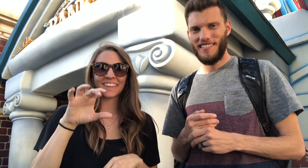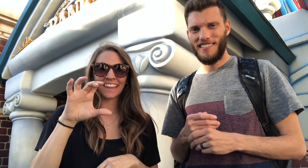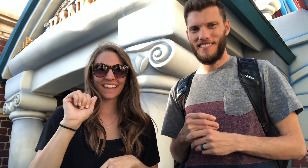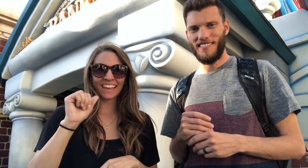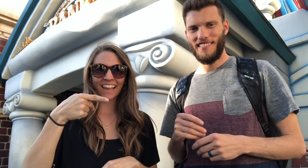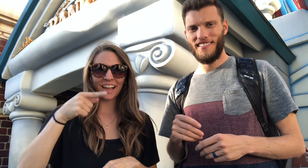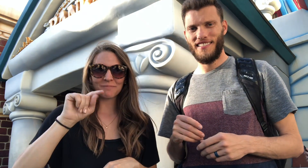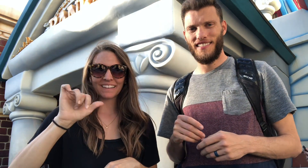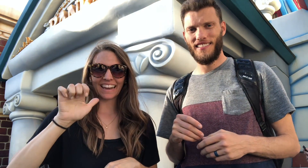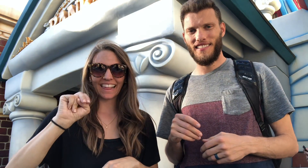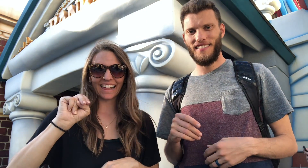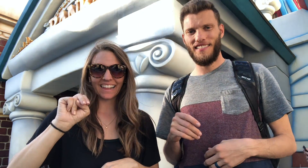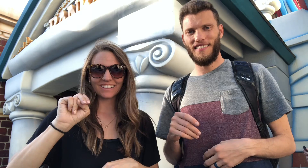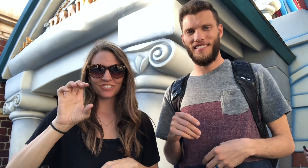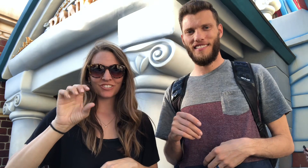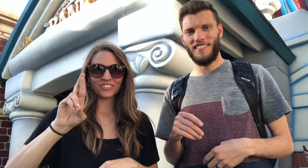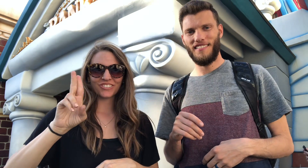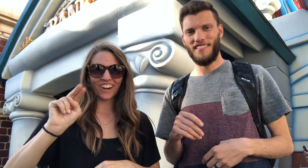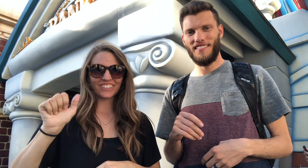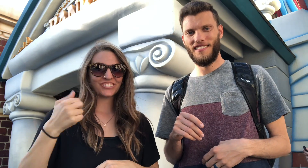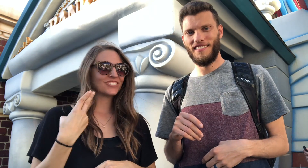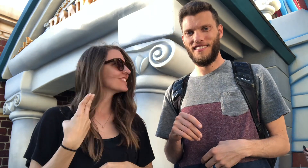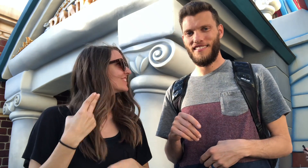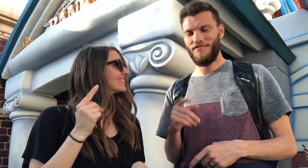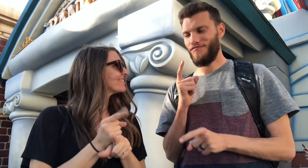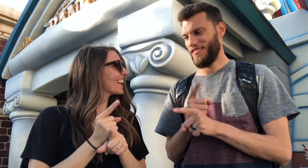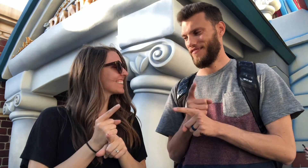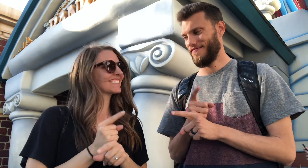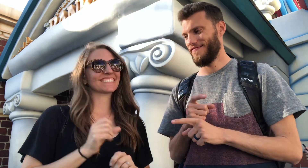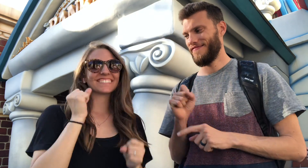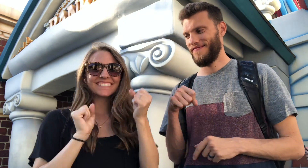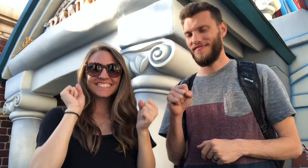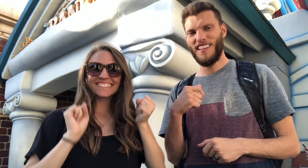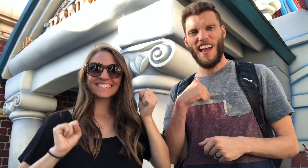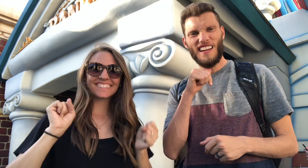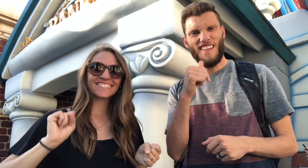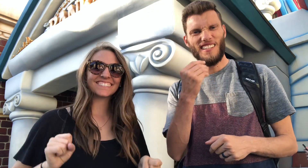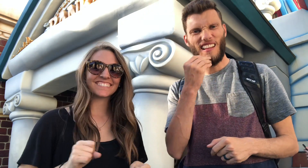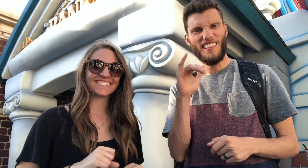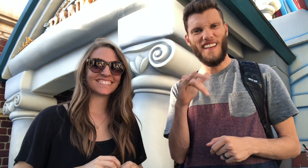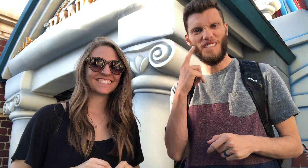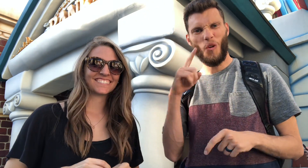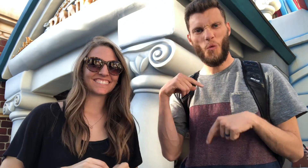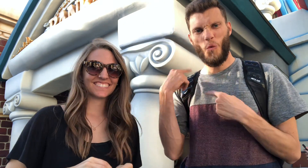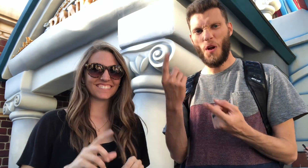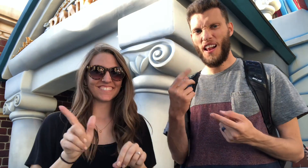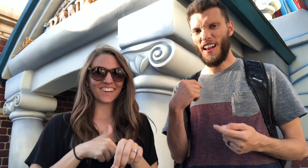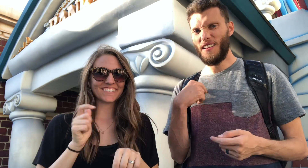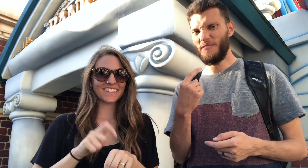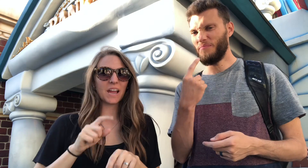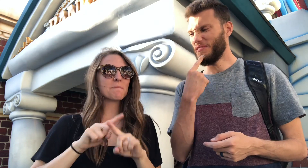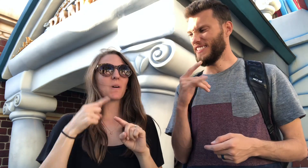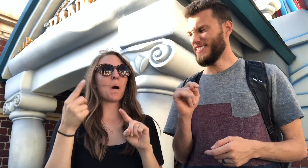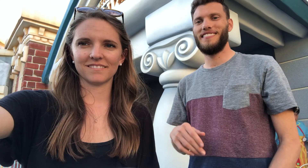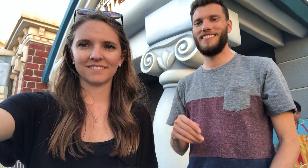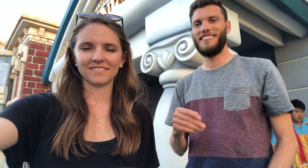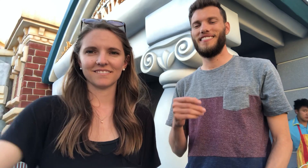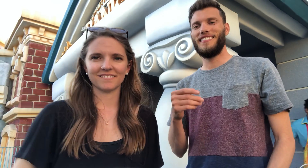Captain Crunch. Right I haven't eaten that for such a long time.